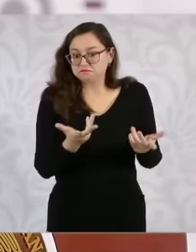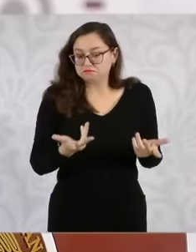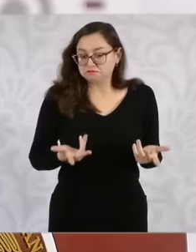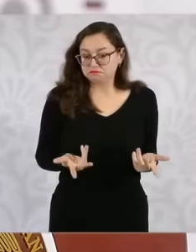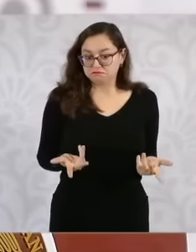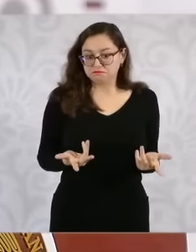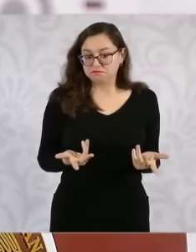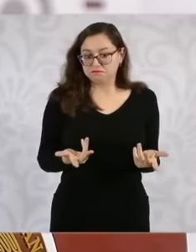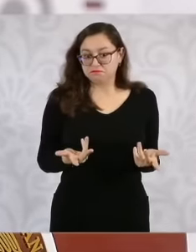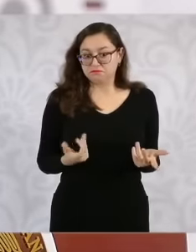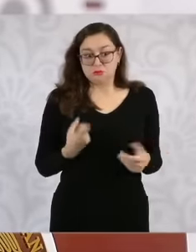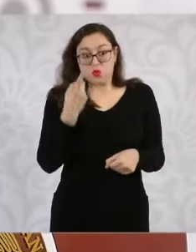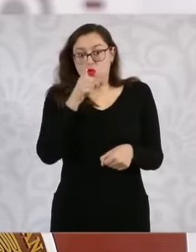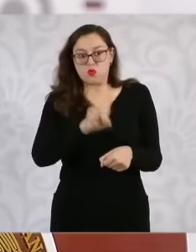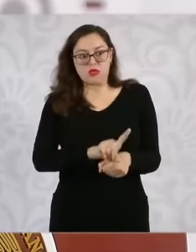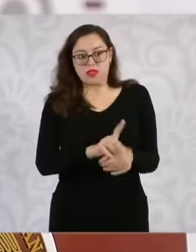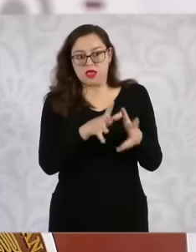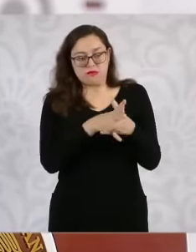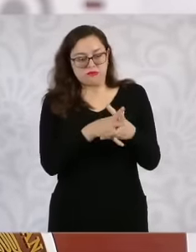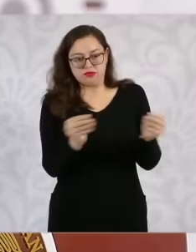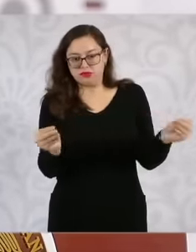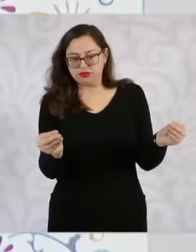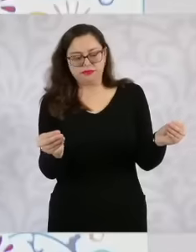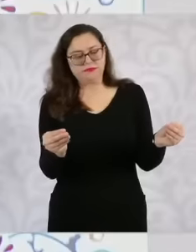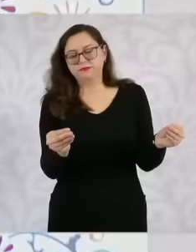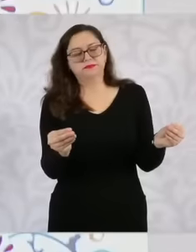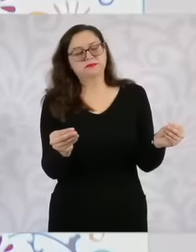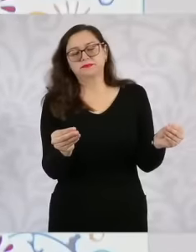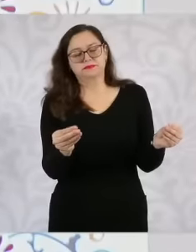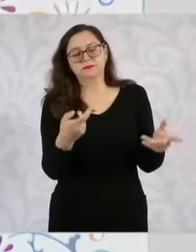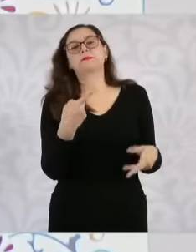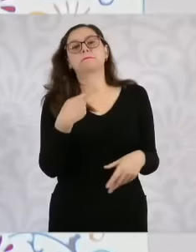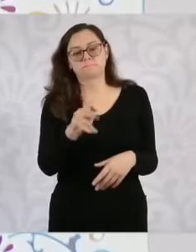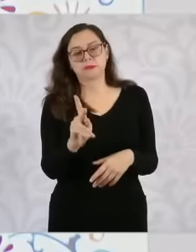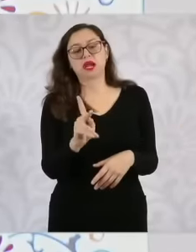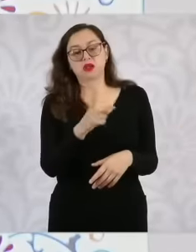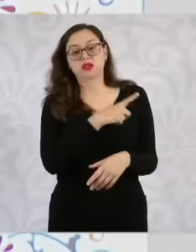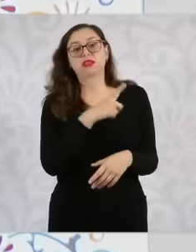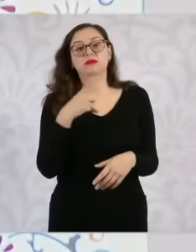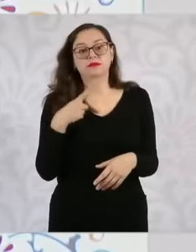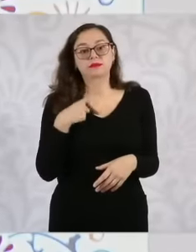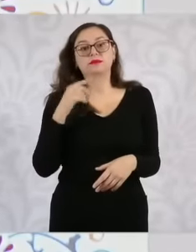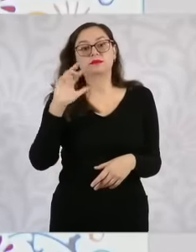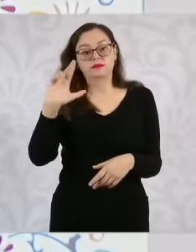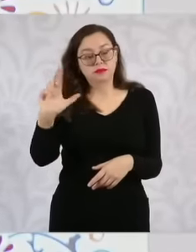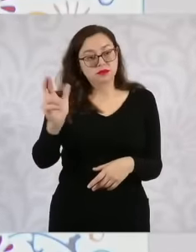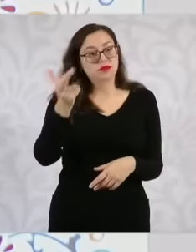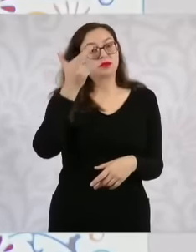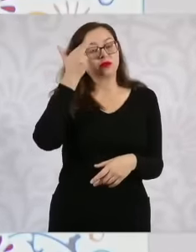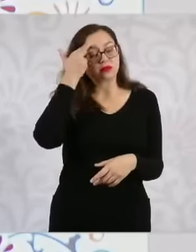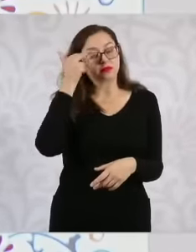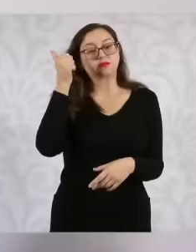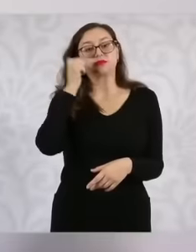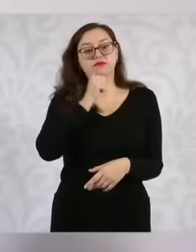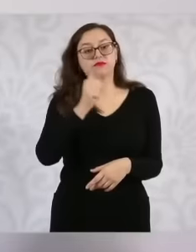it's not that it will be resolved in one day, but we also have to remember what is the cause of the origin of